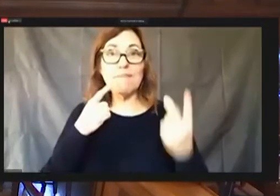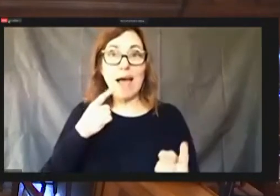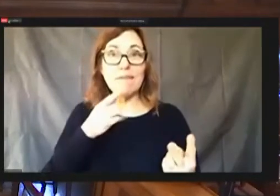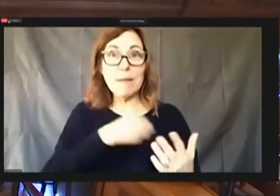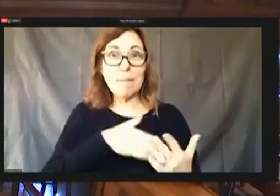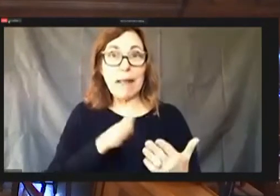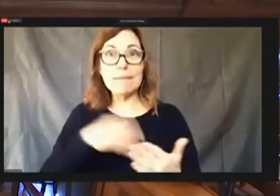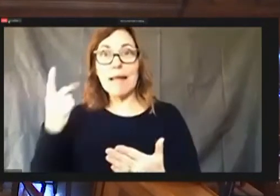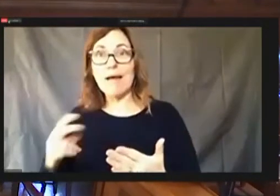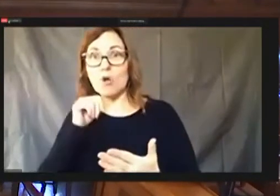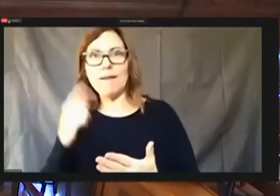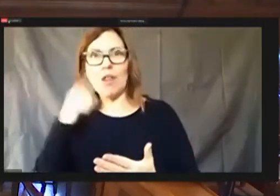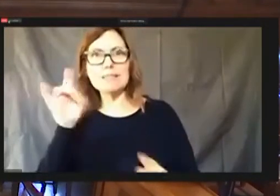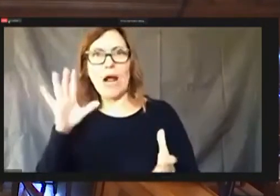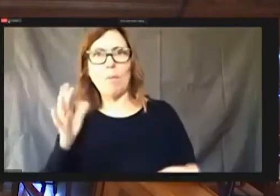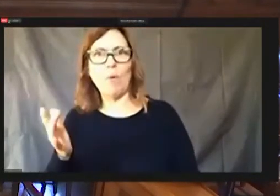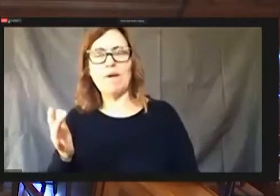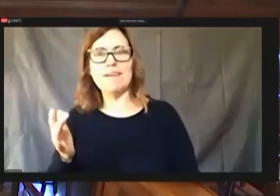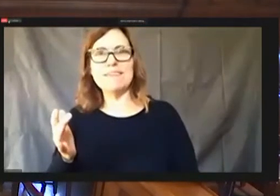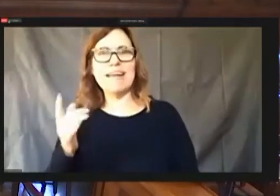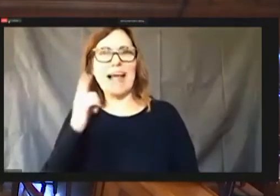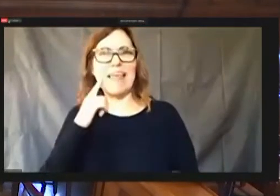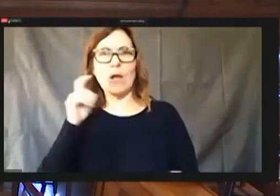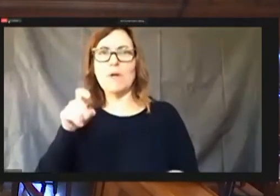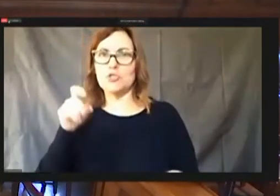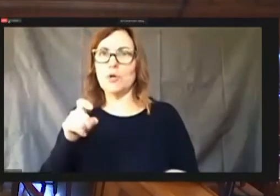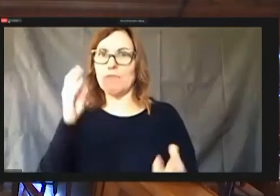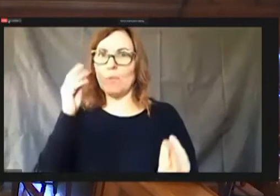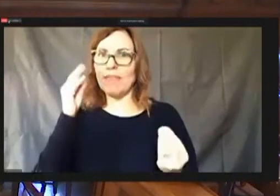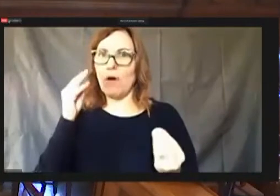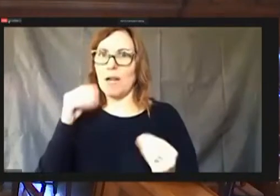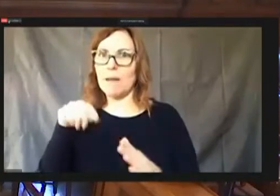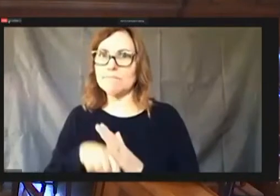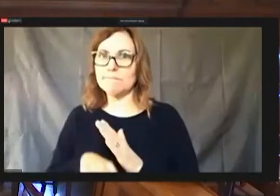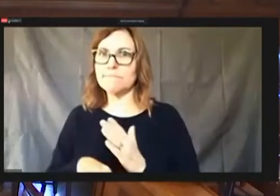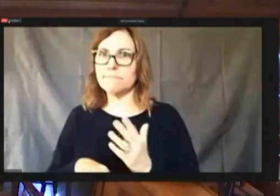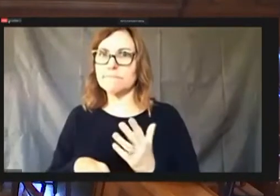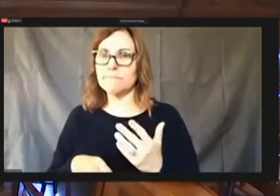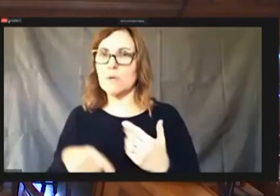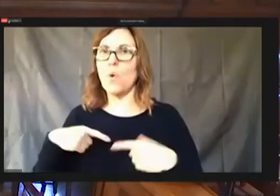And I just think we should have thought this through. When we were putting the vote before.